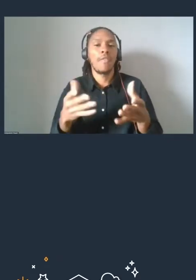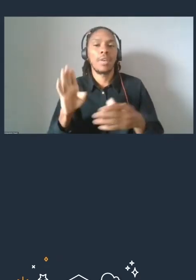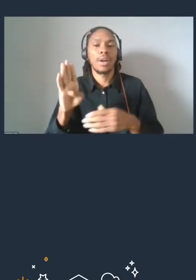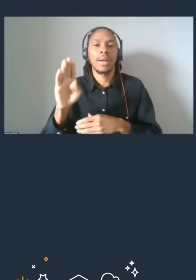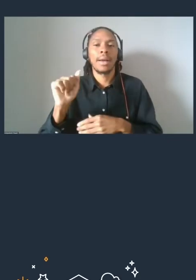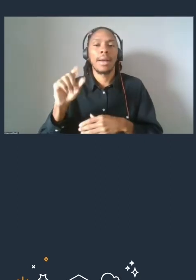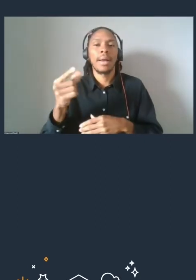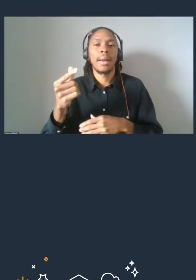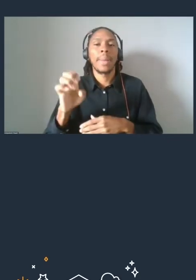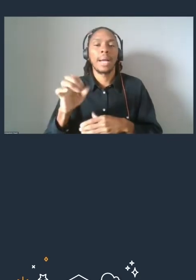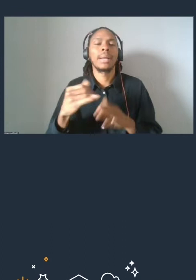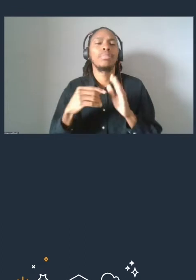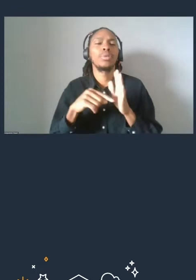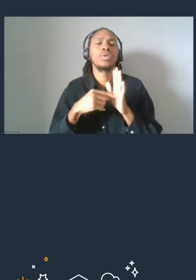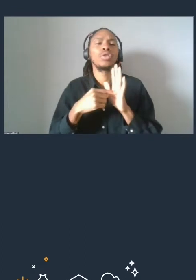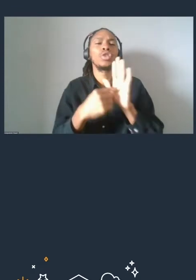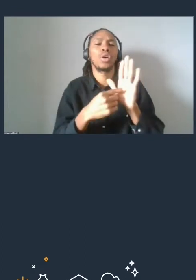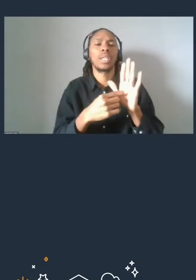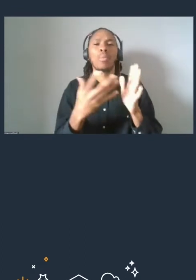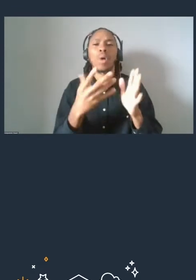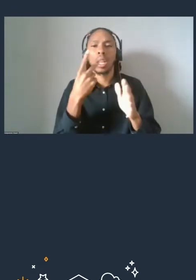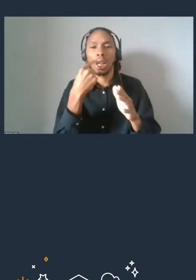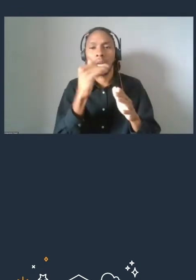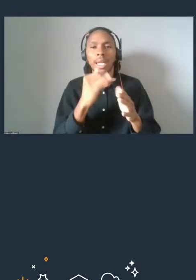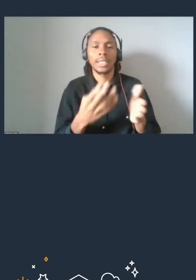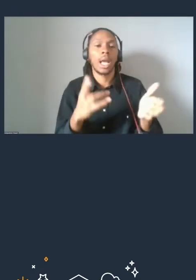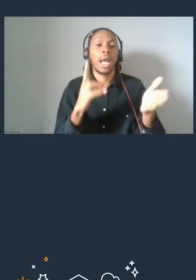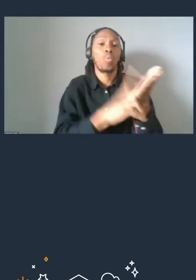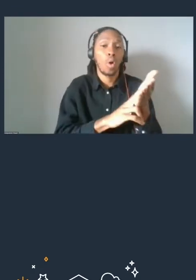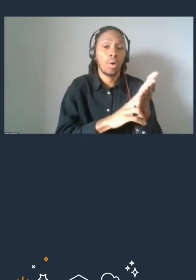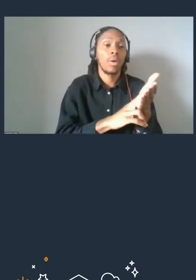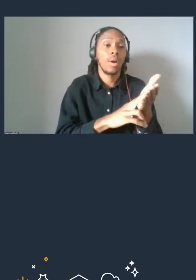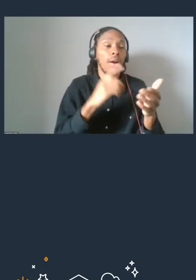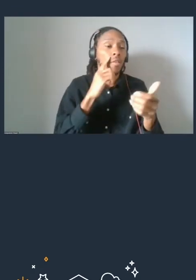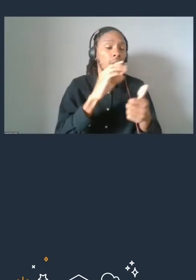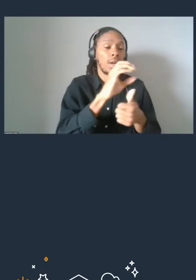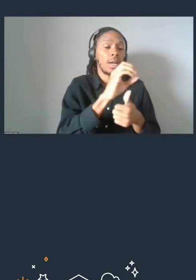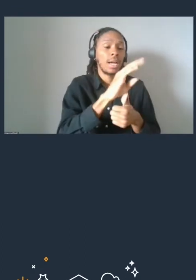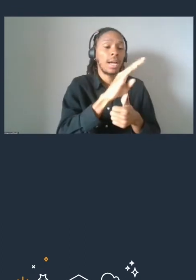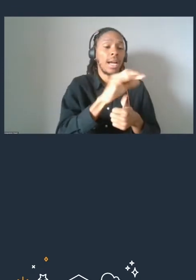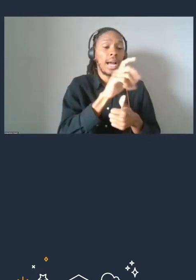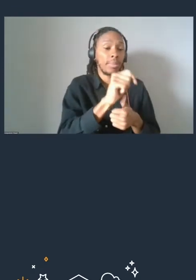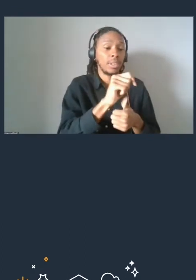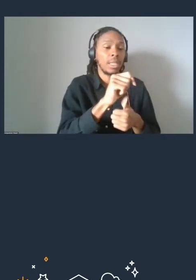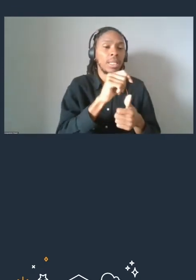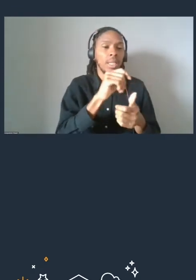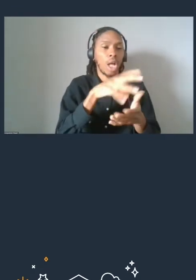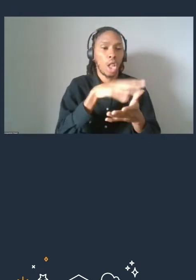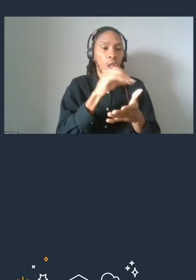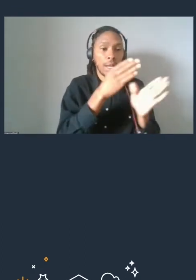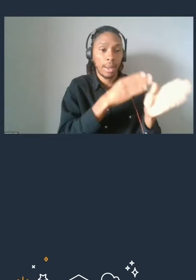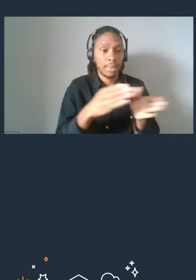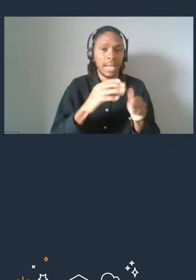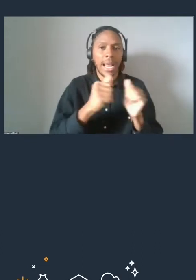to enroll into the object storage badge, sorry, object storage learning plan, and how you can get your badge.